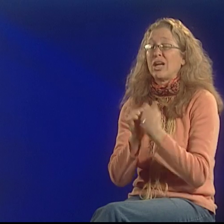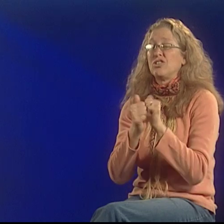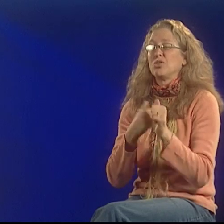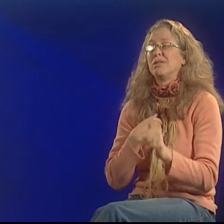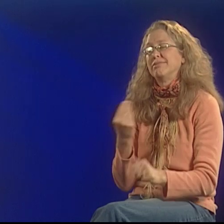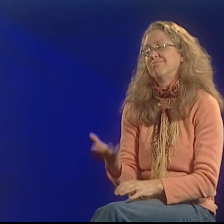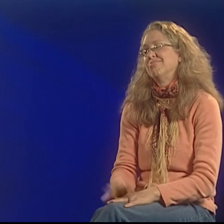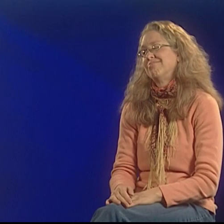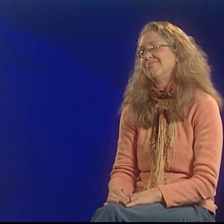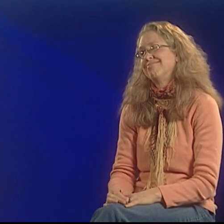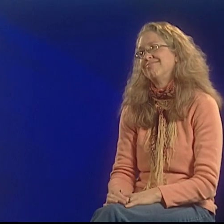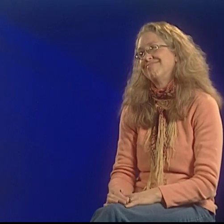It really did change me.